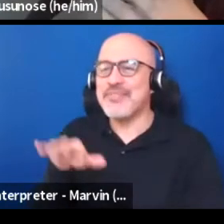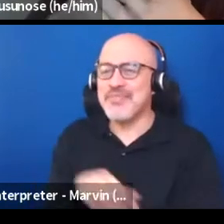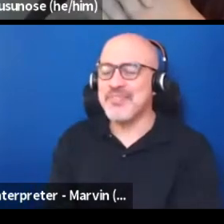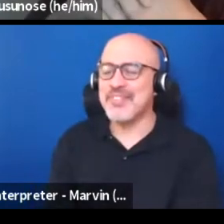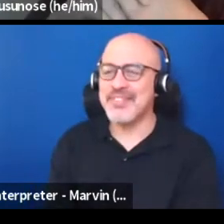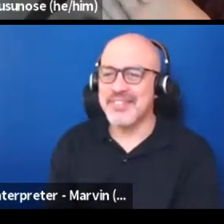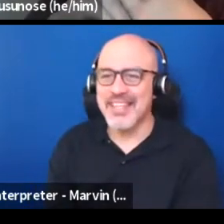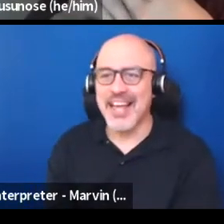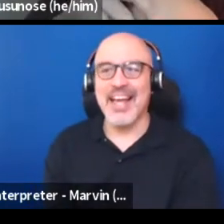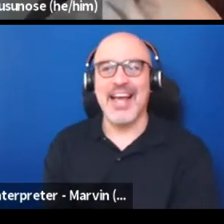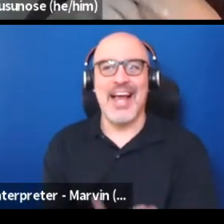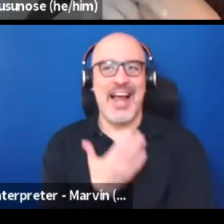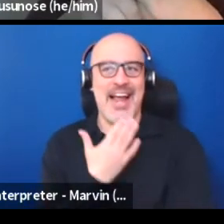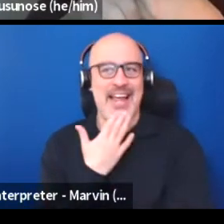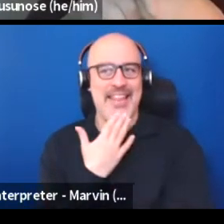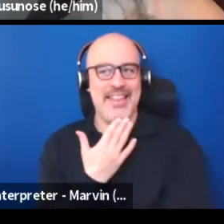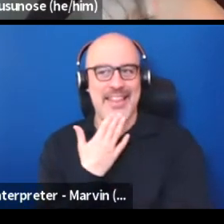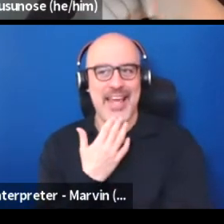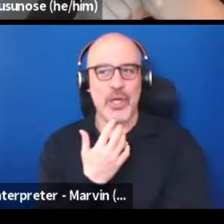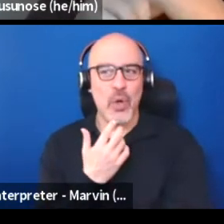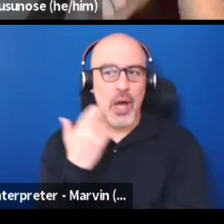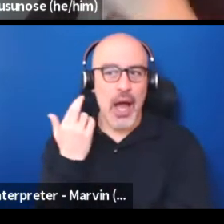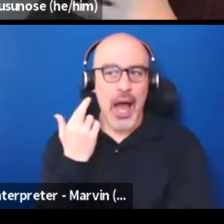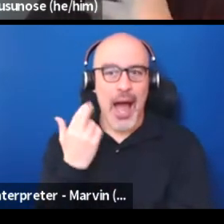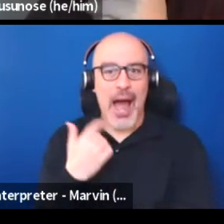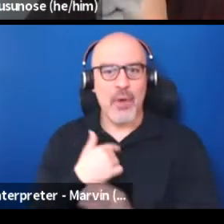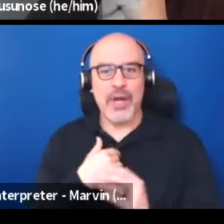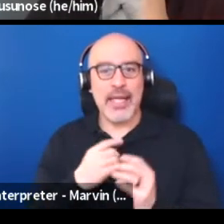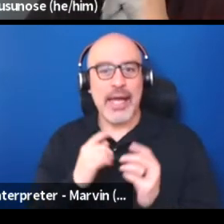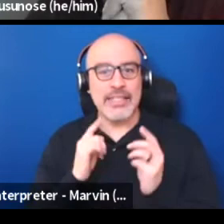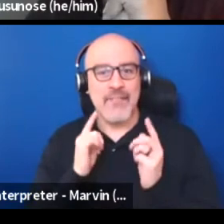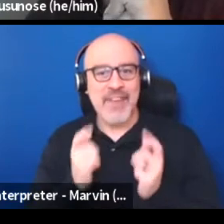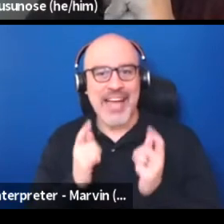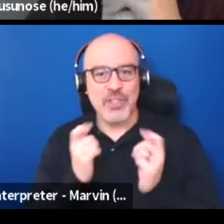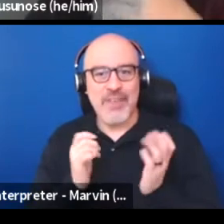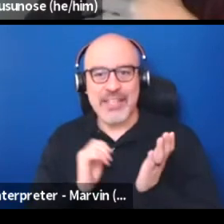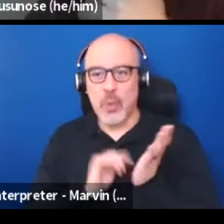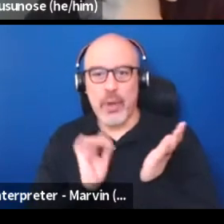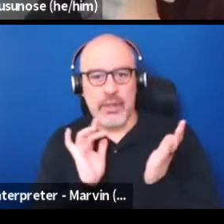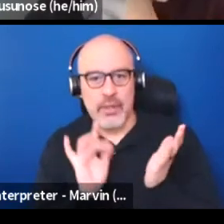Yeah, thank you. I'm sorry, I'm realizing I had to be a little bit faster with this and getting it.